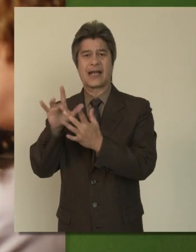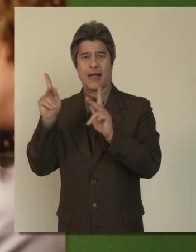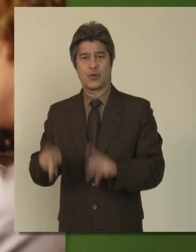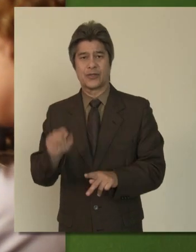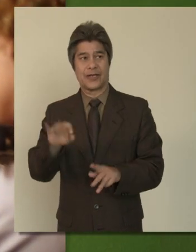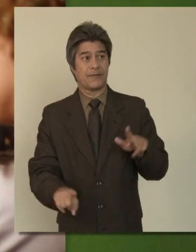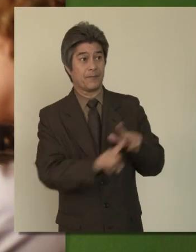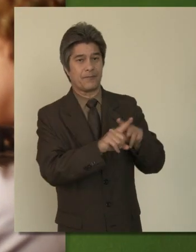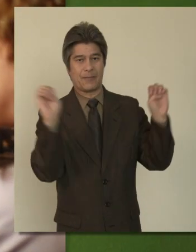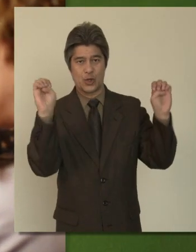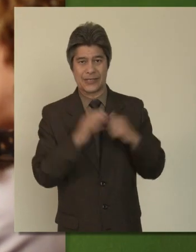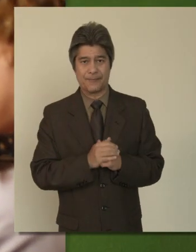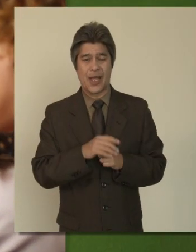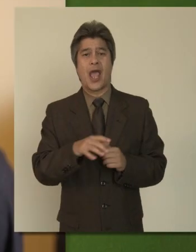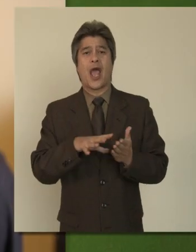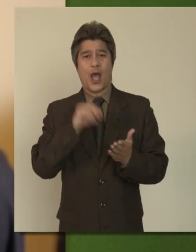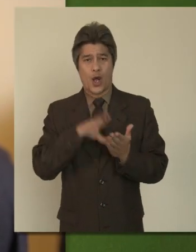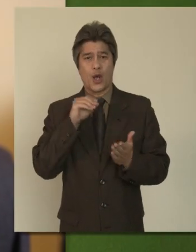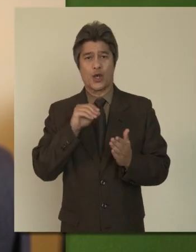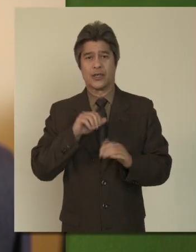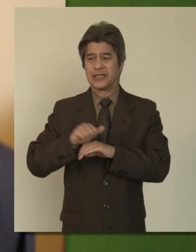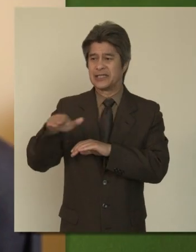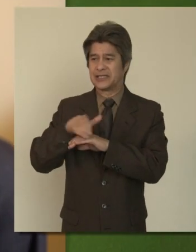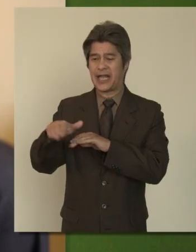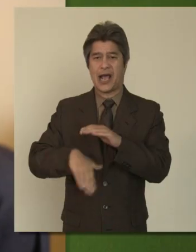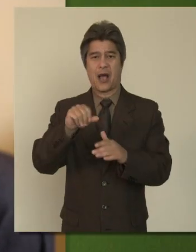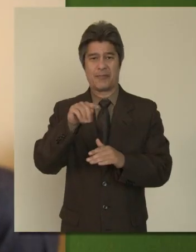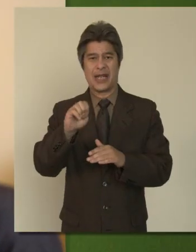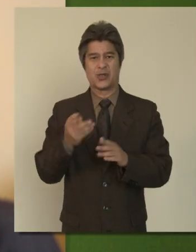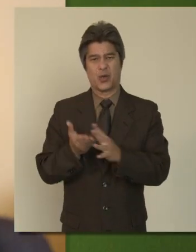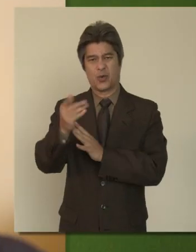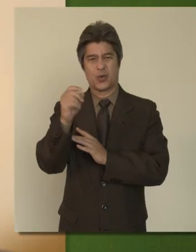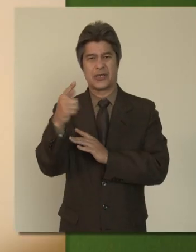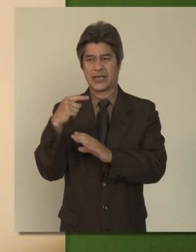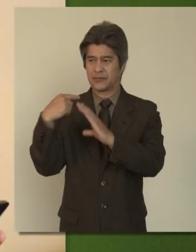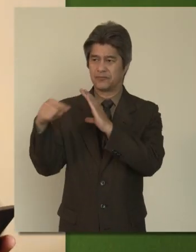And learn how to send updates via text messaging to your friends and family.